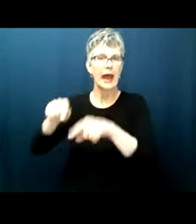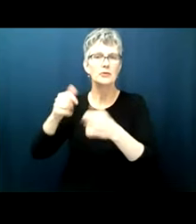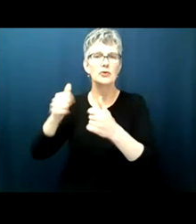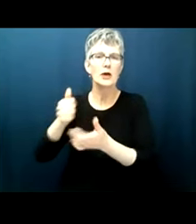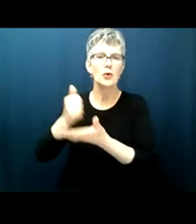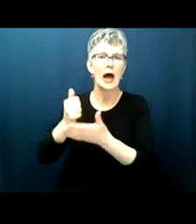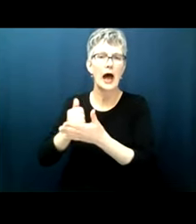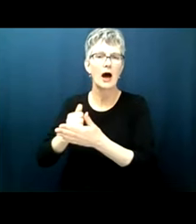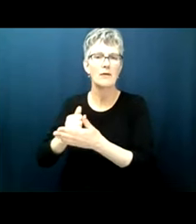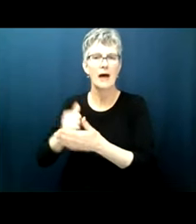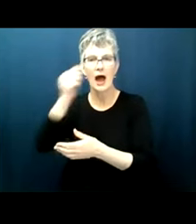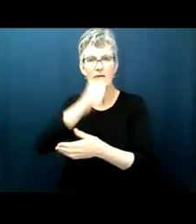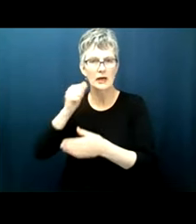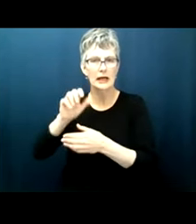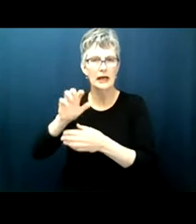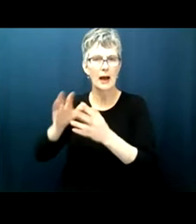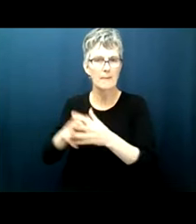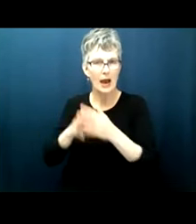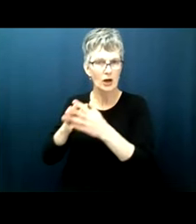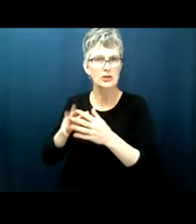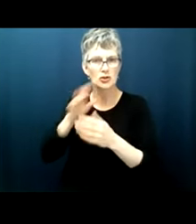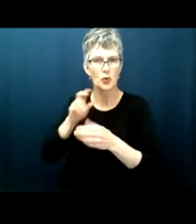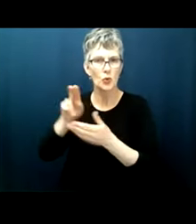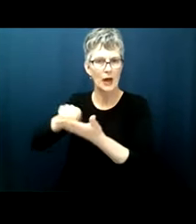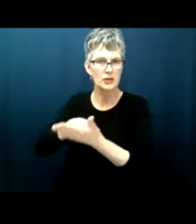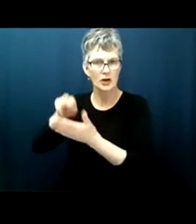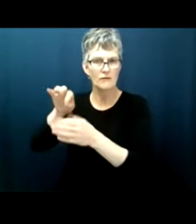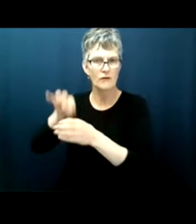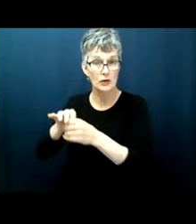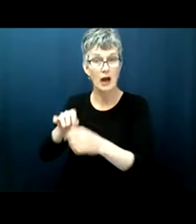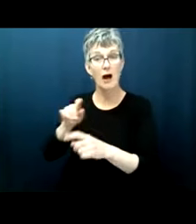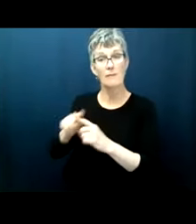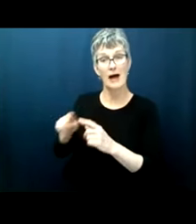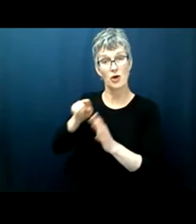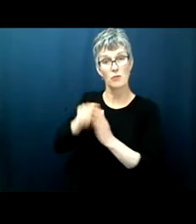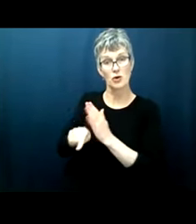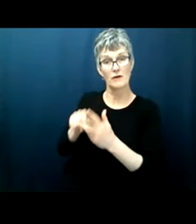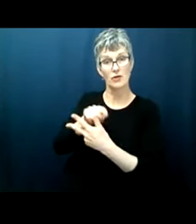historians pointed out the murders of goodman janey and schwerner largely drew national